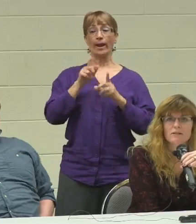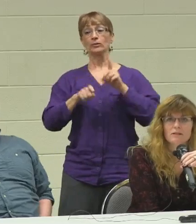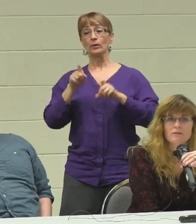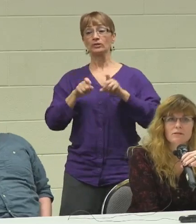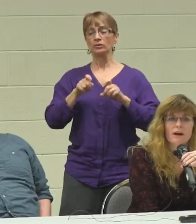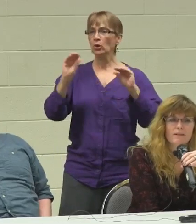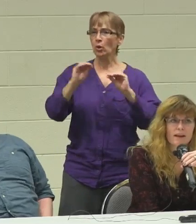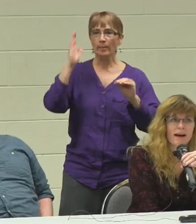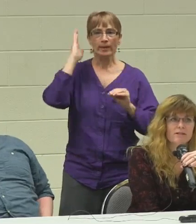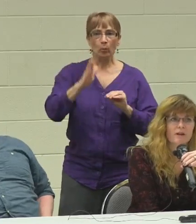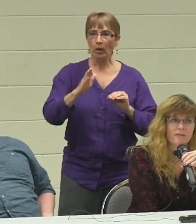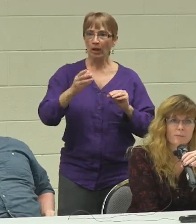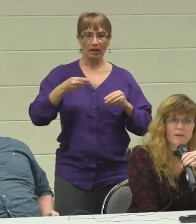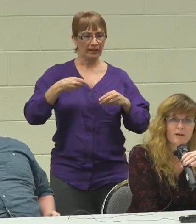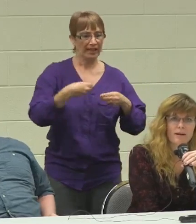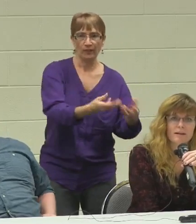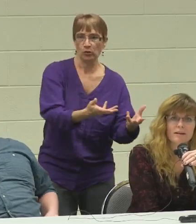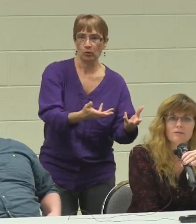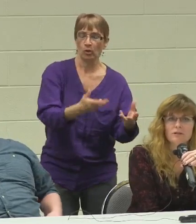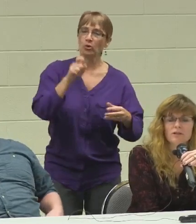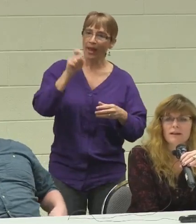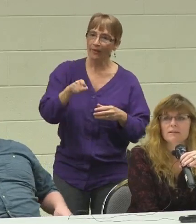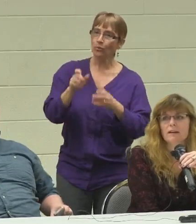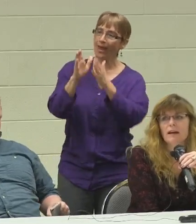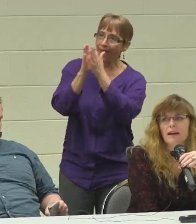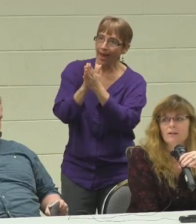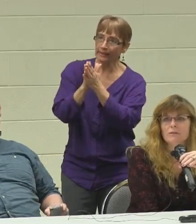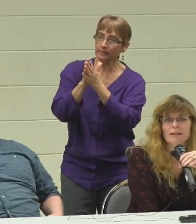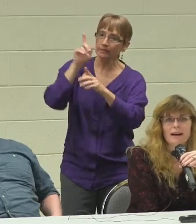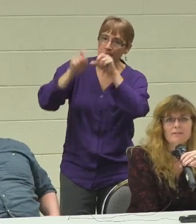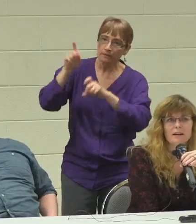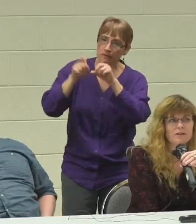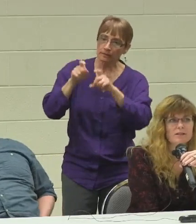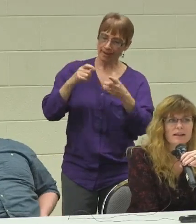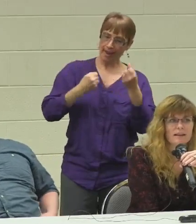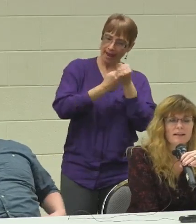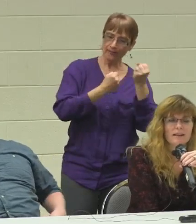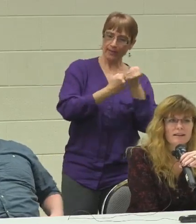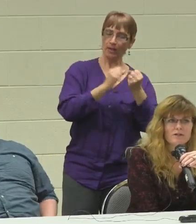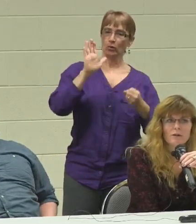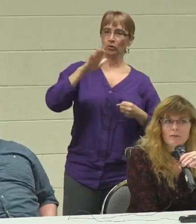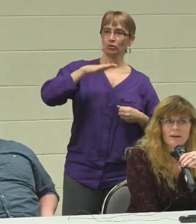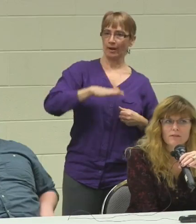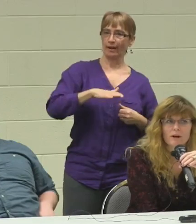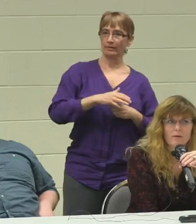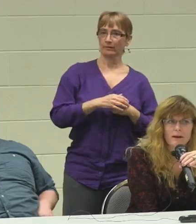it to you. So you have to ask. You have to be your advocate for your child, and you really have to understand that, there's no right or wrong way